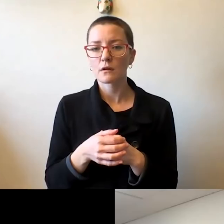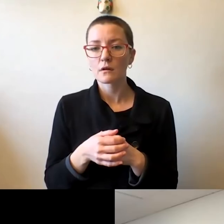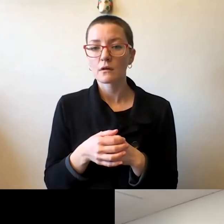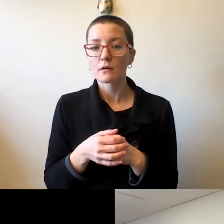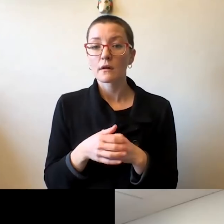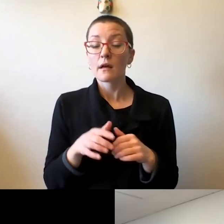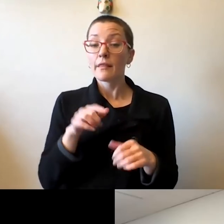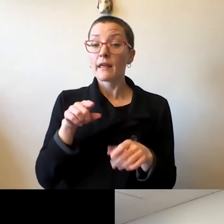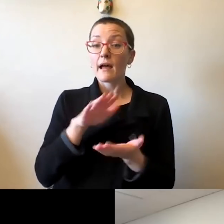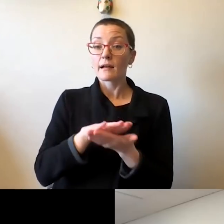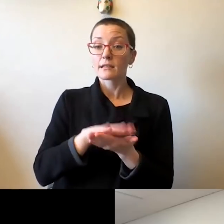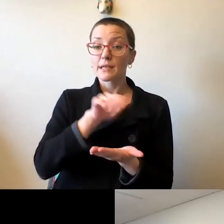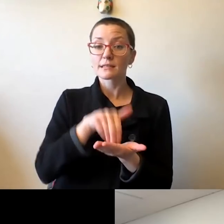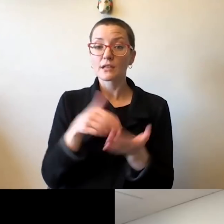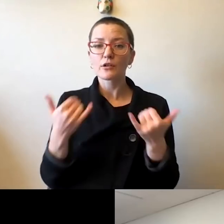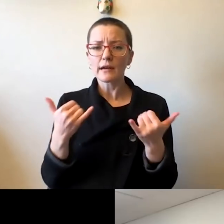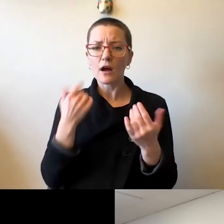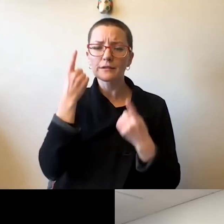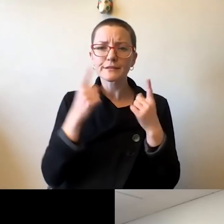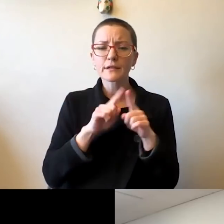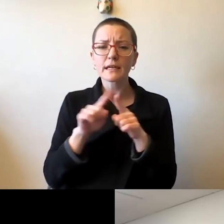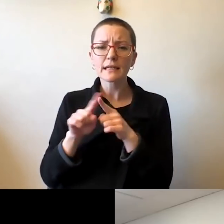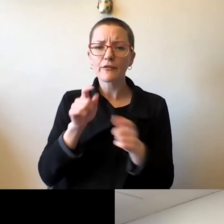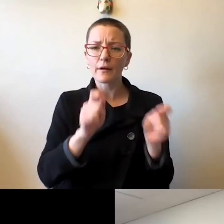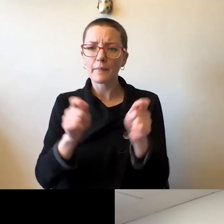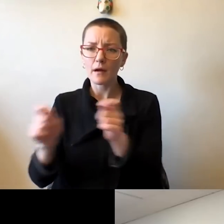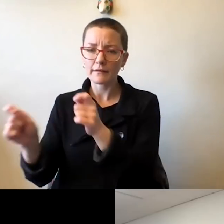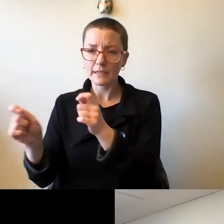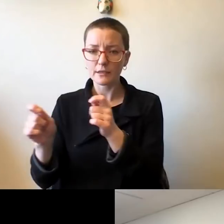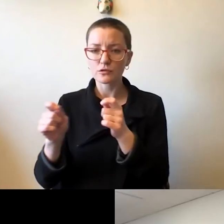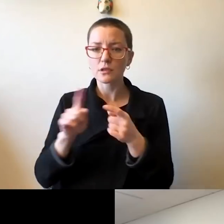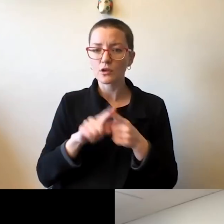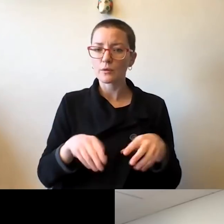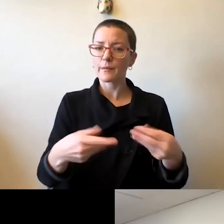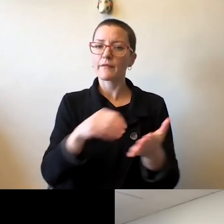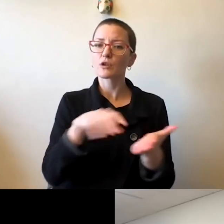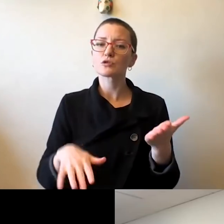modifications to provide students with additional flexibility and academic options for the semester.